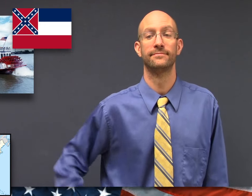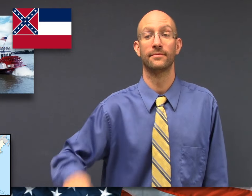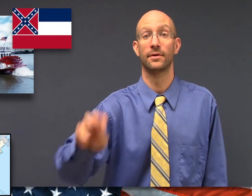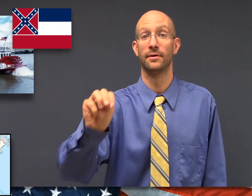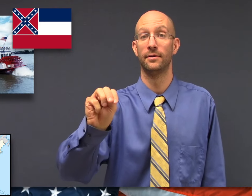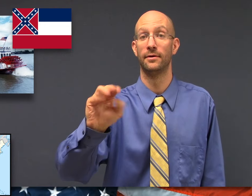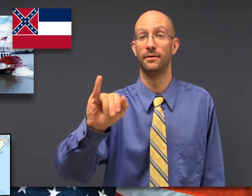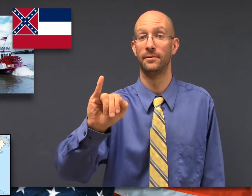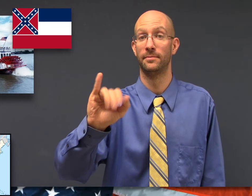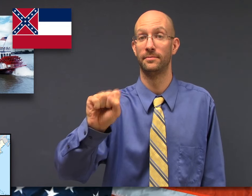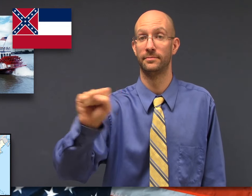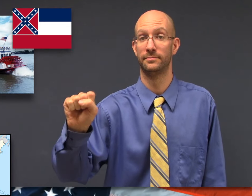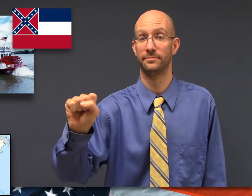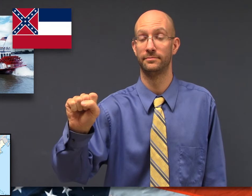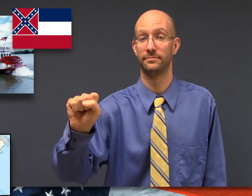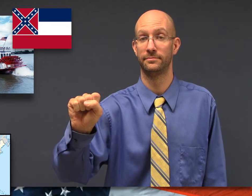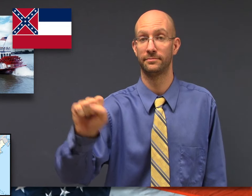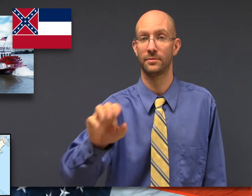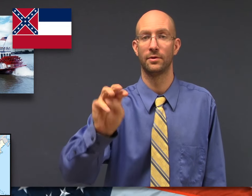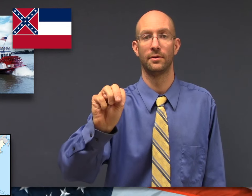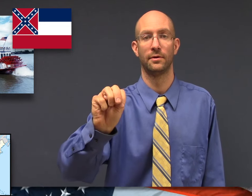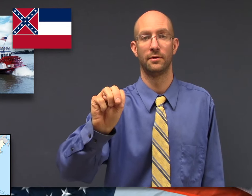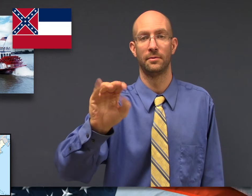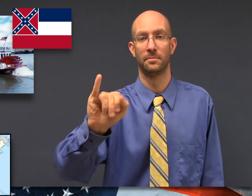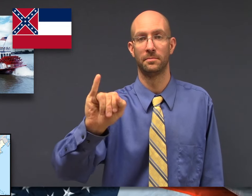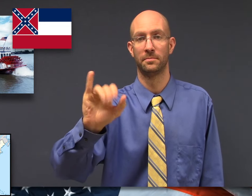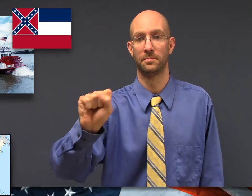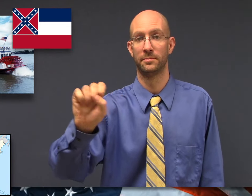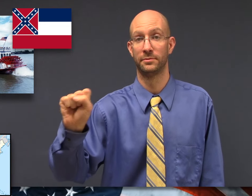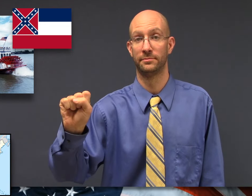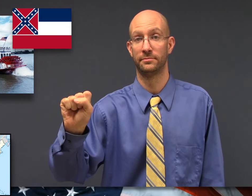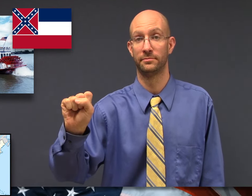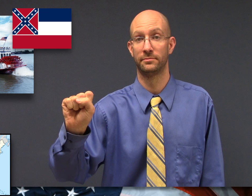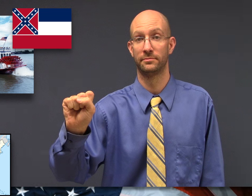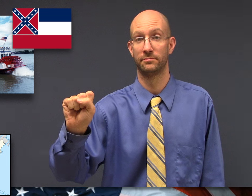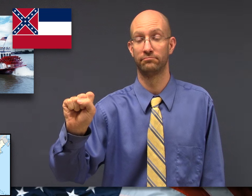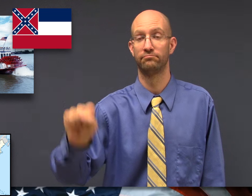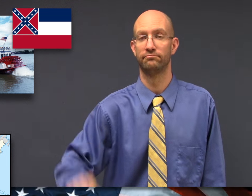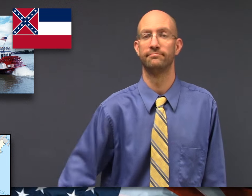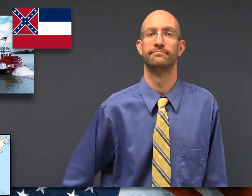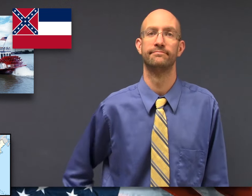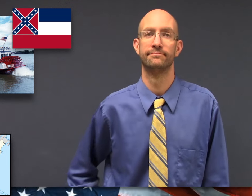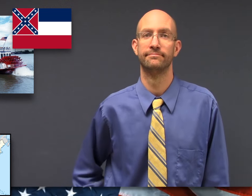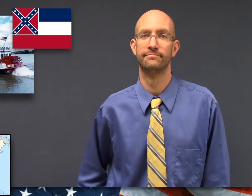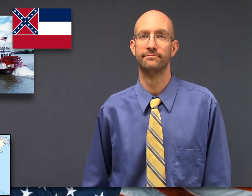fs-MISS